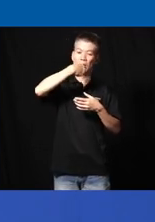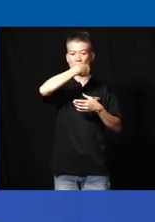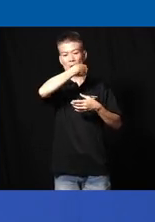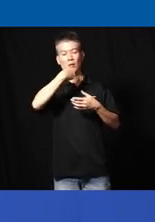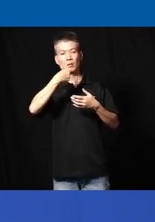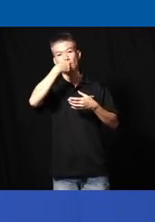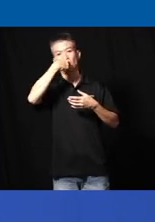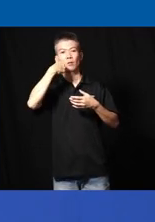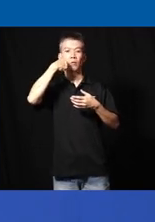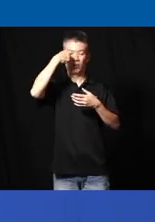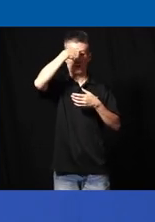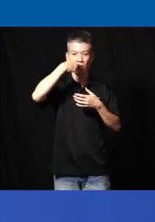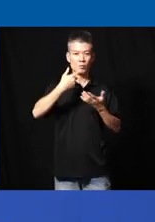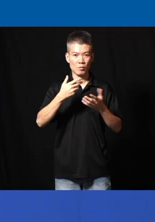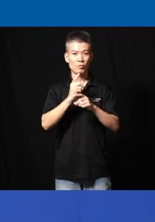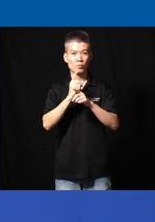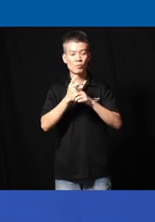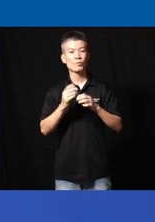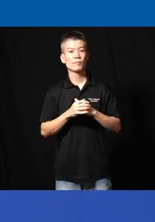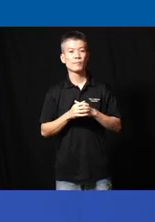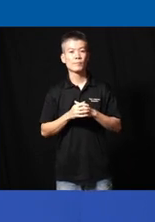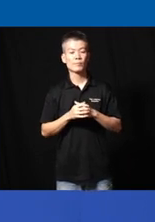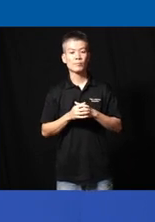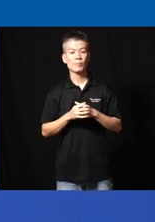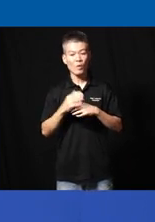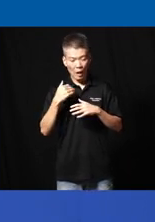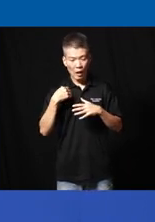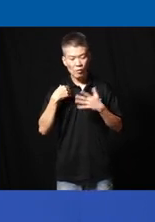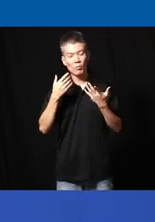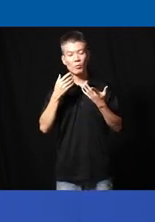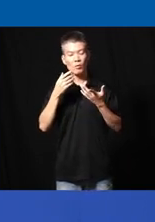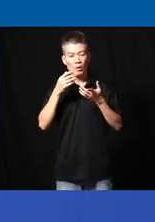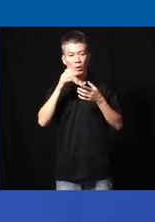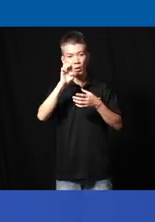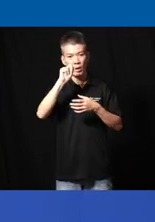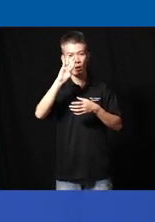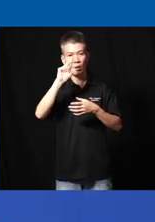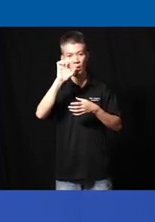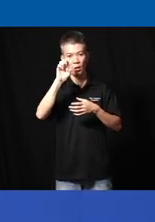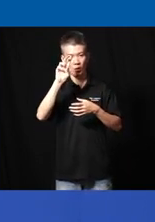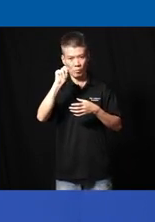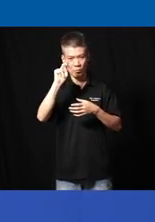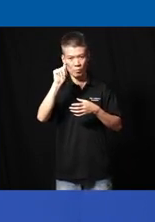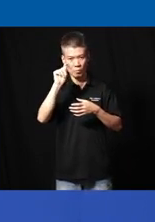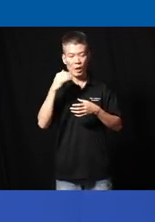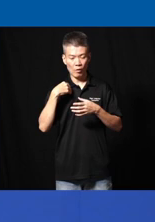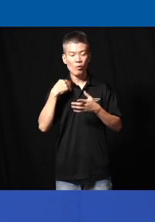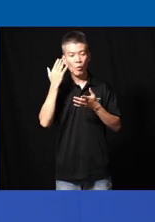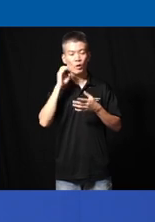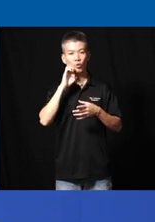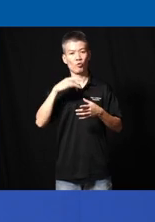wrong part of my face uh so uh there is enablement right she felt enabled right uh because of uh a